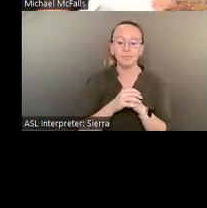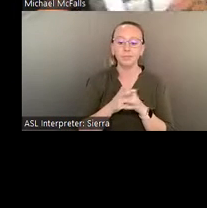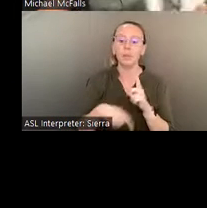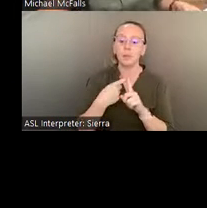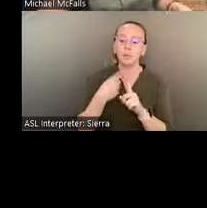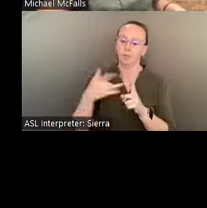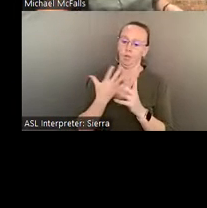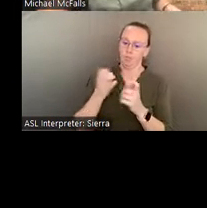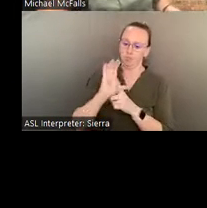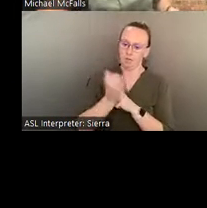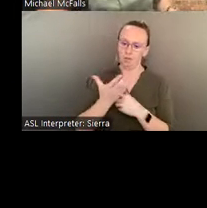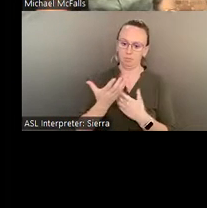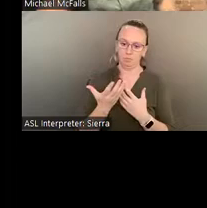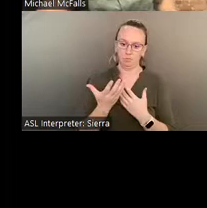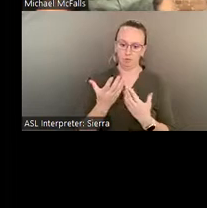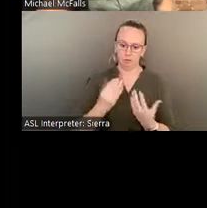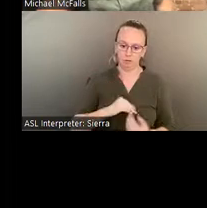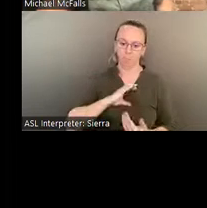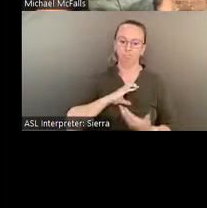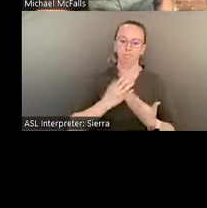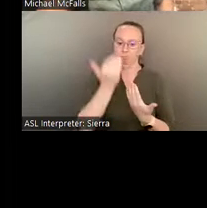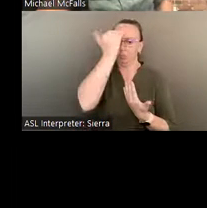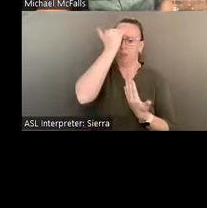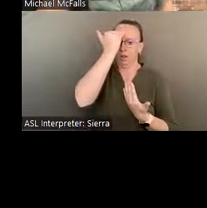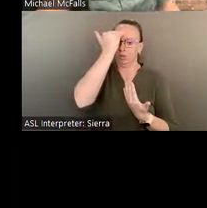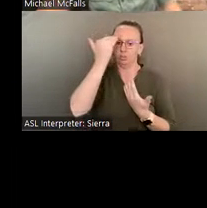We want to carry on the vision of Eddie Martin.